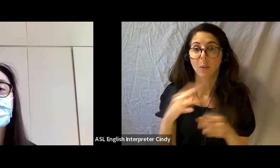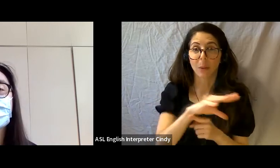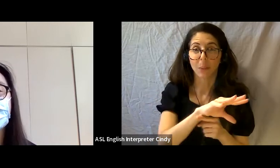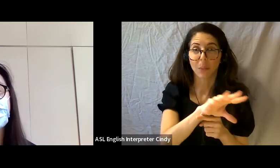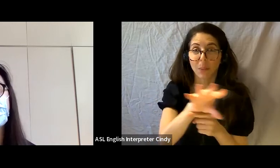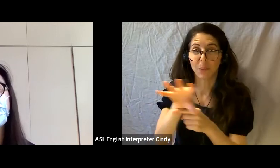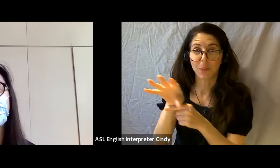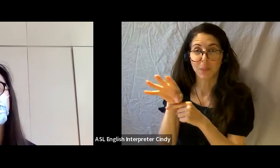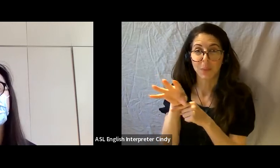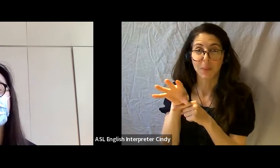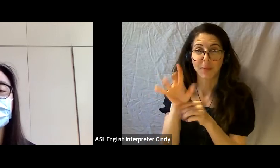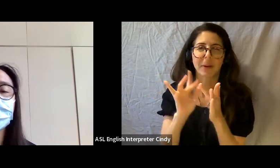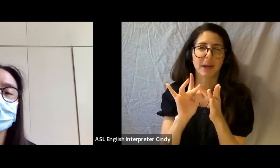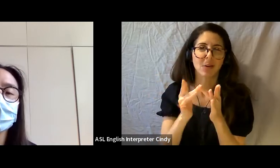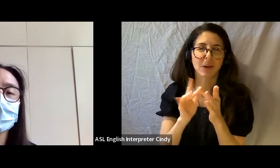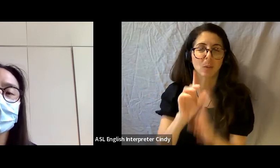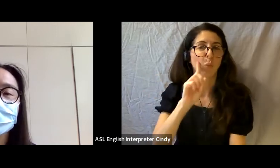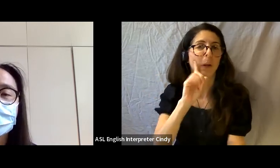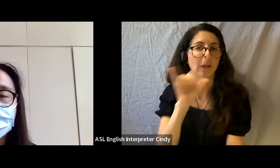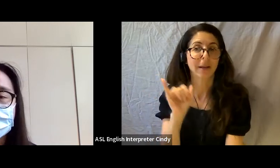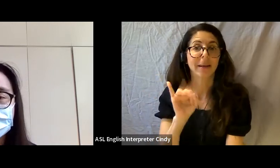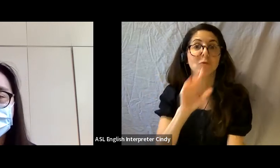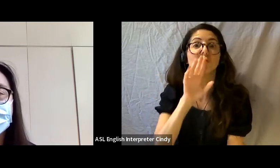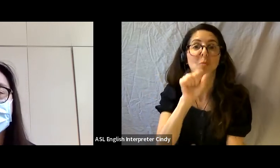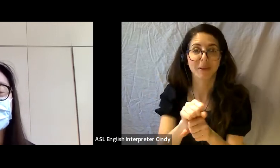of what it would be like to tour our space.